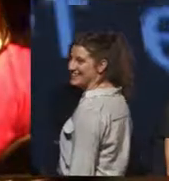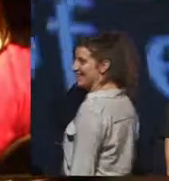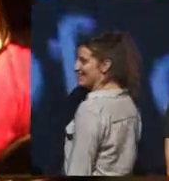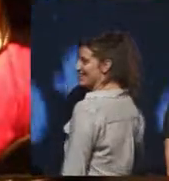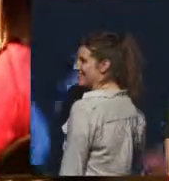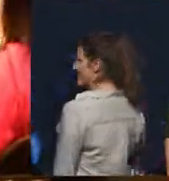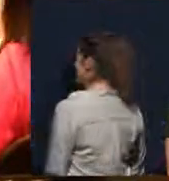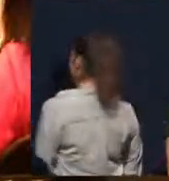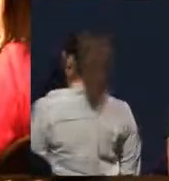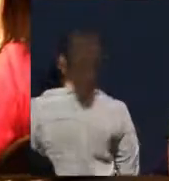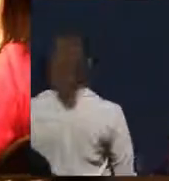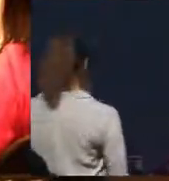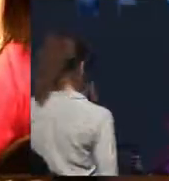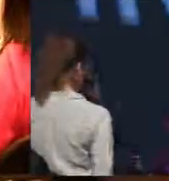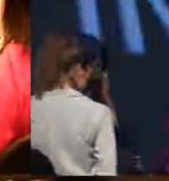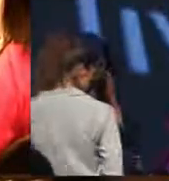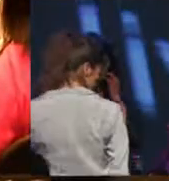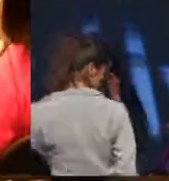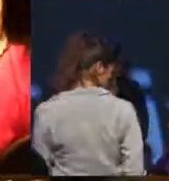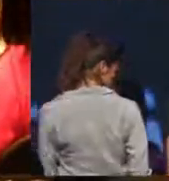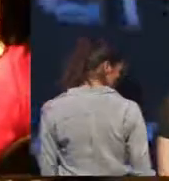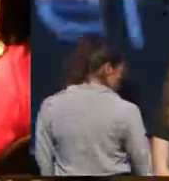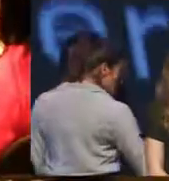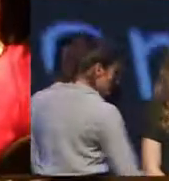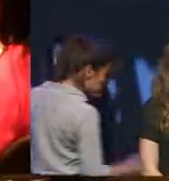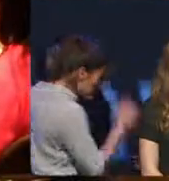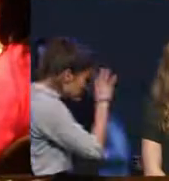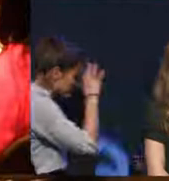mixed-race of European and African descent she looks quite pale and was in